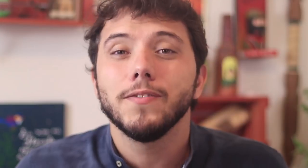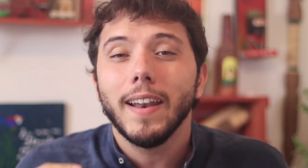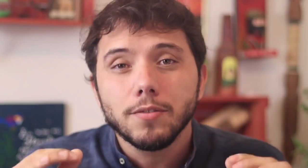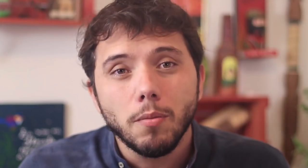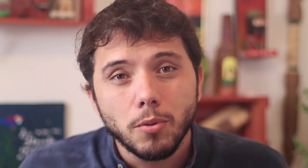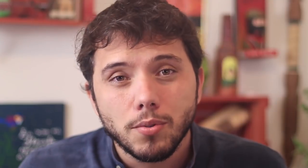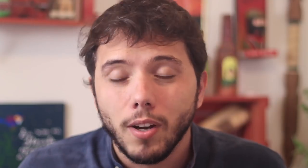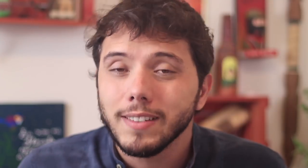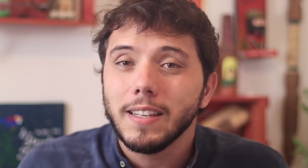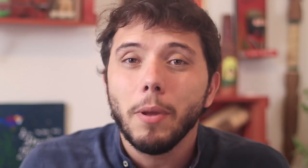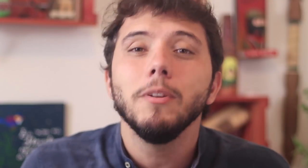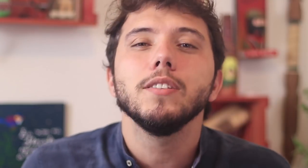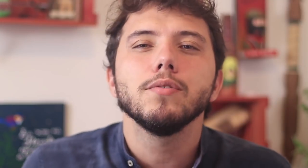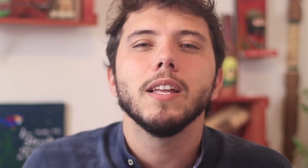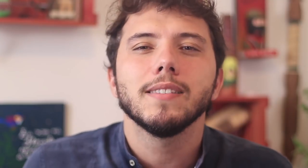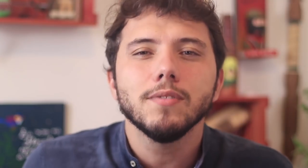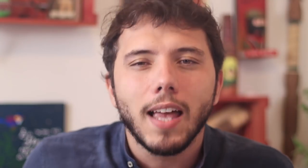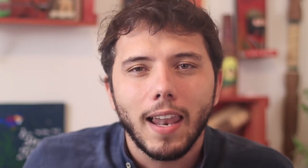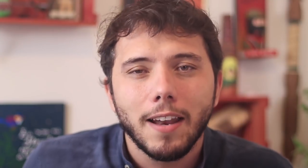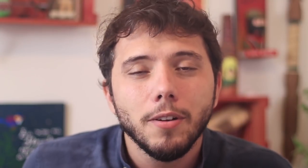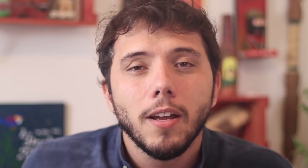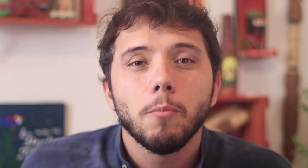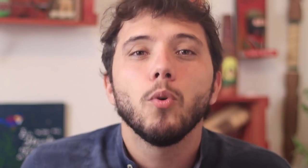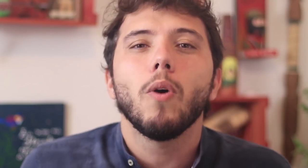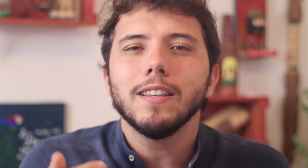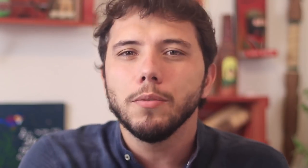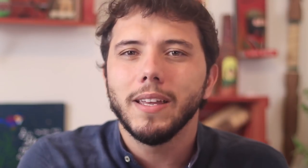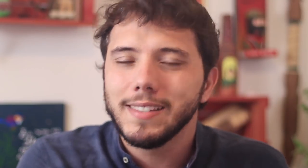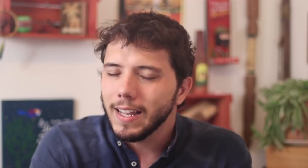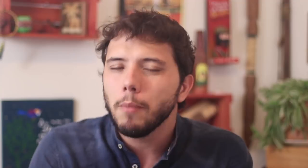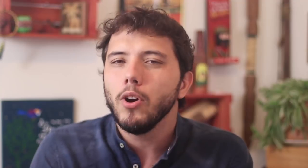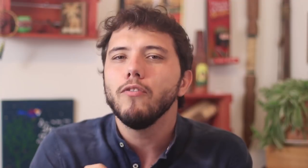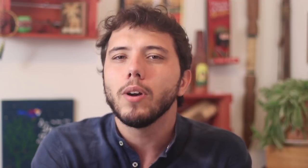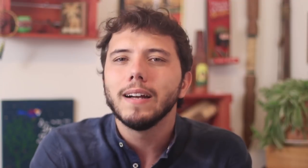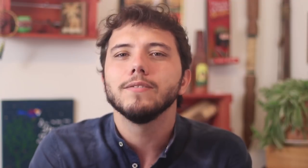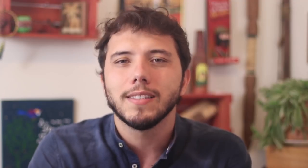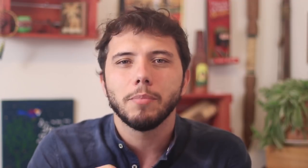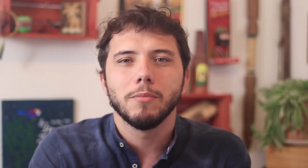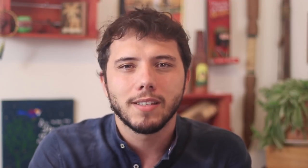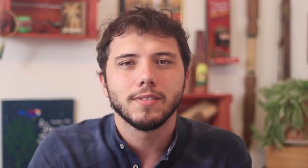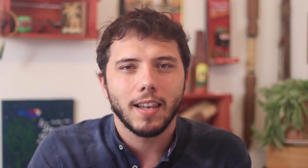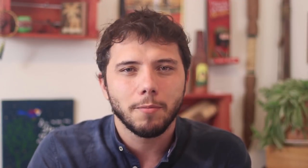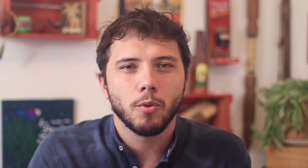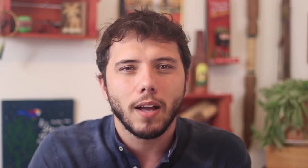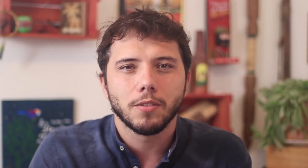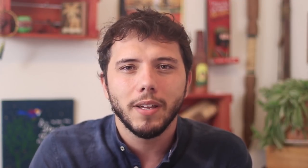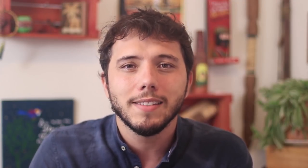mandatory vacations, it evens allows for the suspension of workers' payments for 4 months. He ended revoking this 4 month suspension